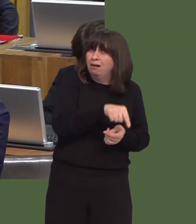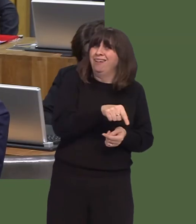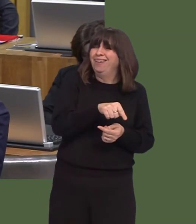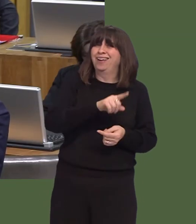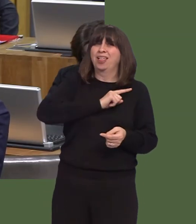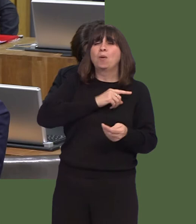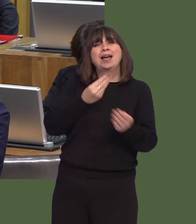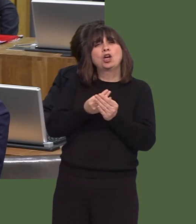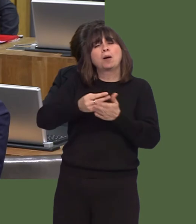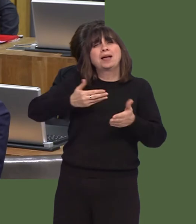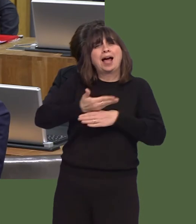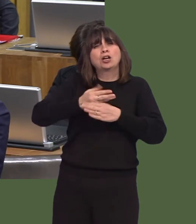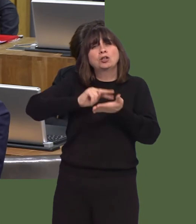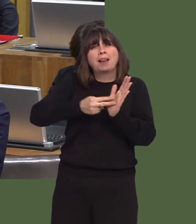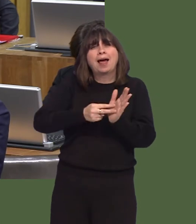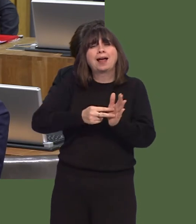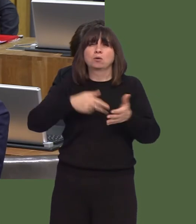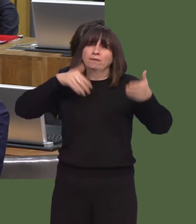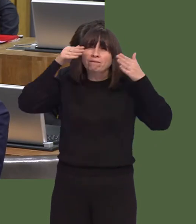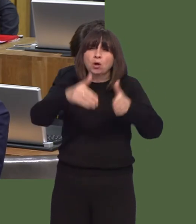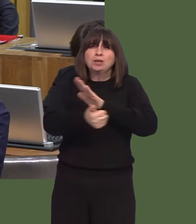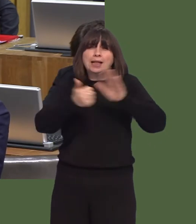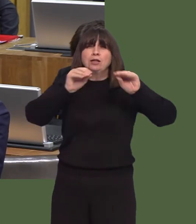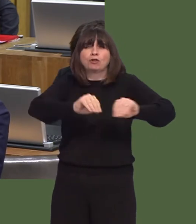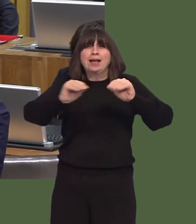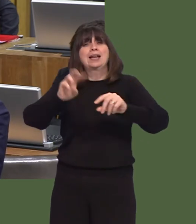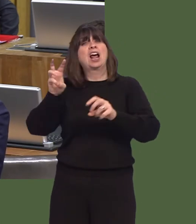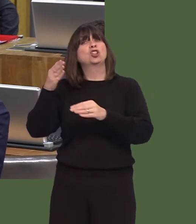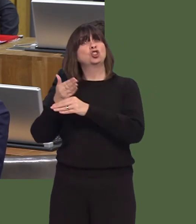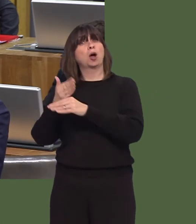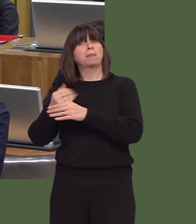It's why we've put so much emphasis on skills through schemes like Jobs Growth Wales, to